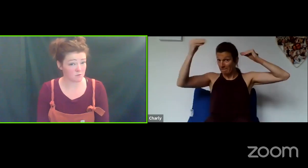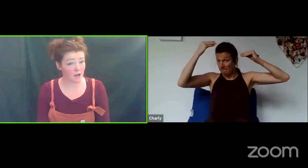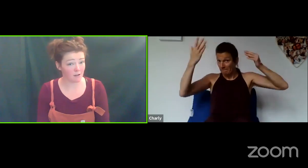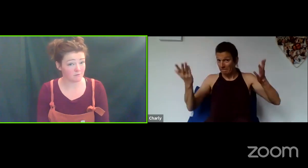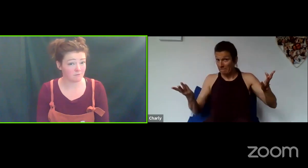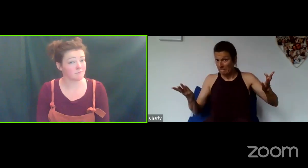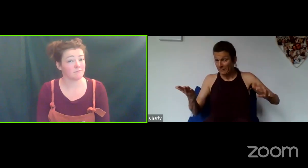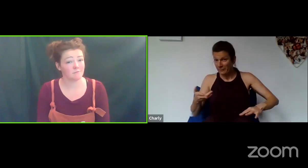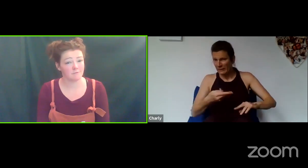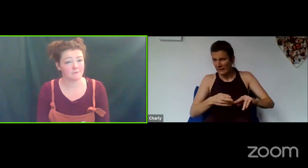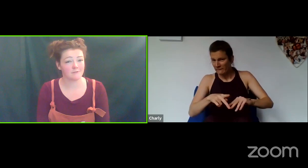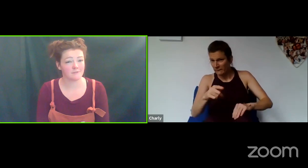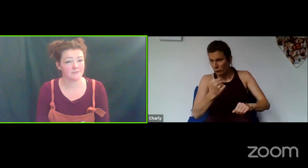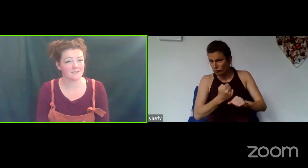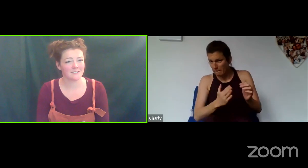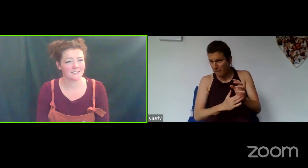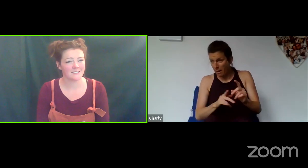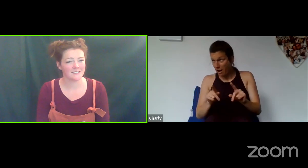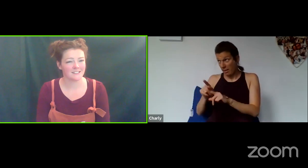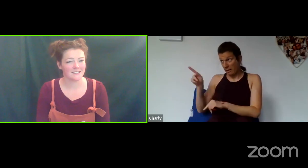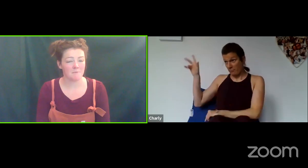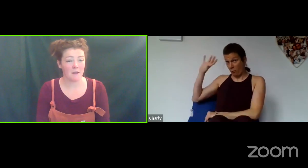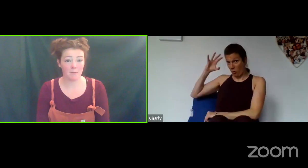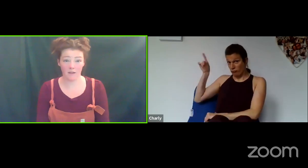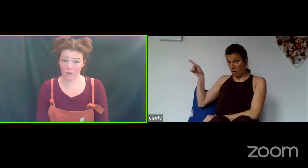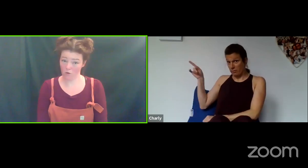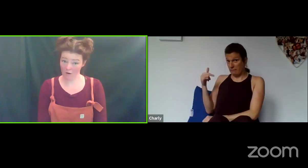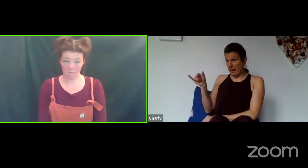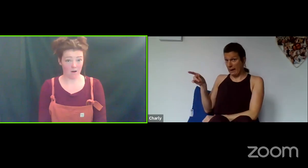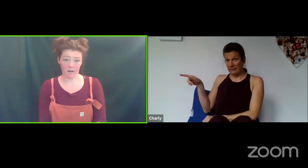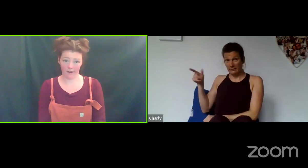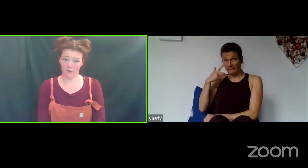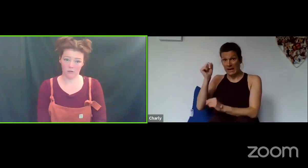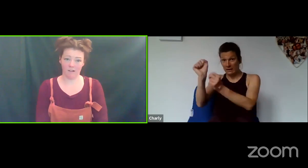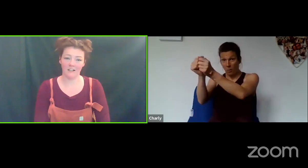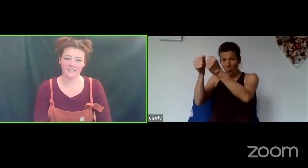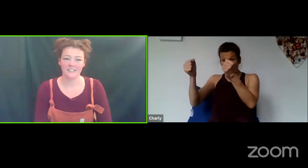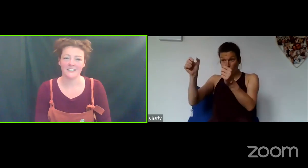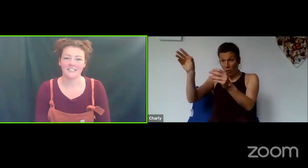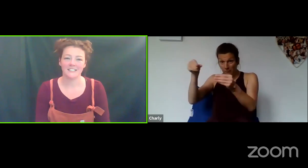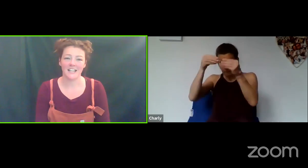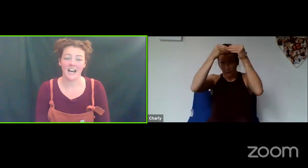Maybe if you're Grandma, like Laura, then